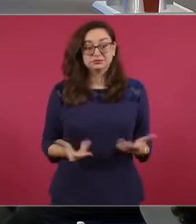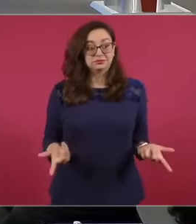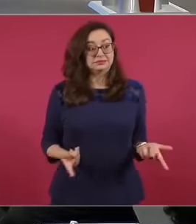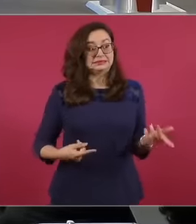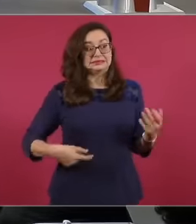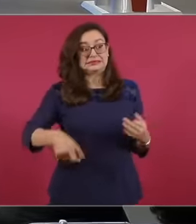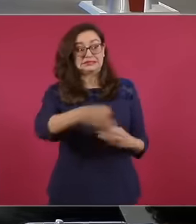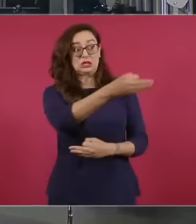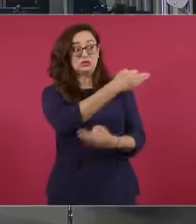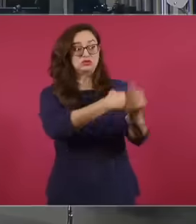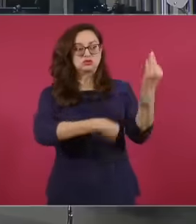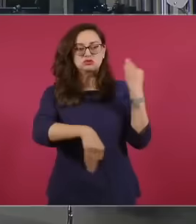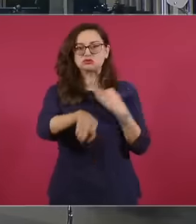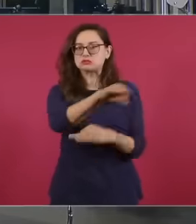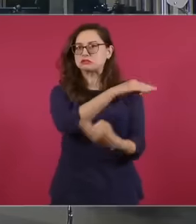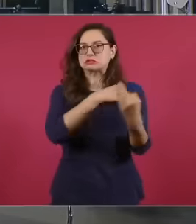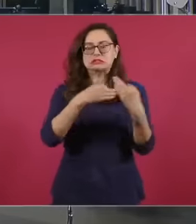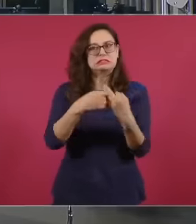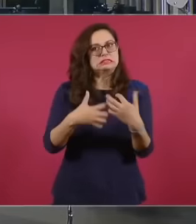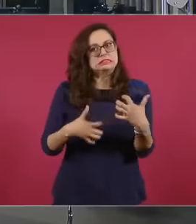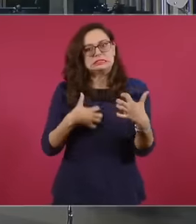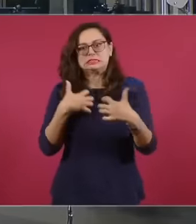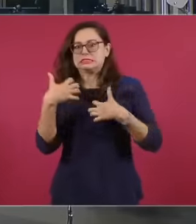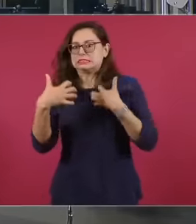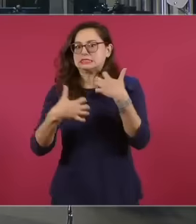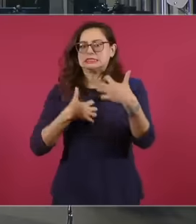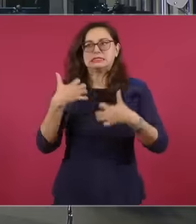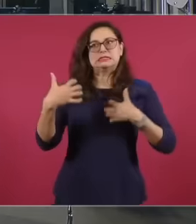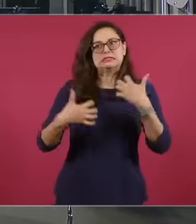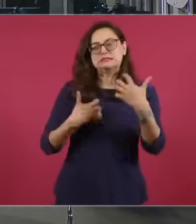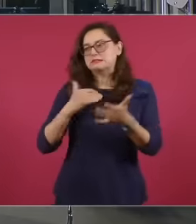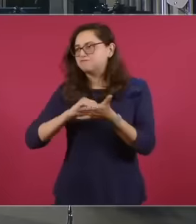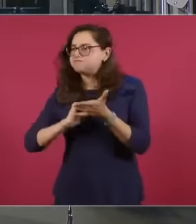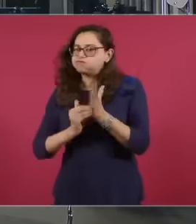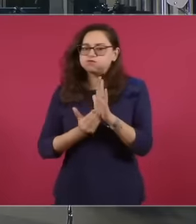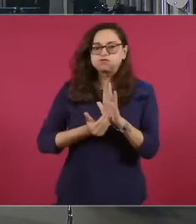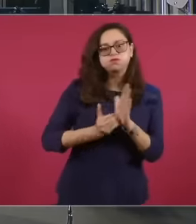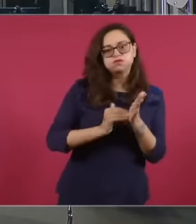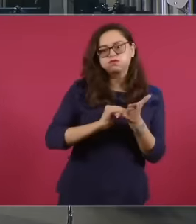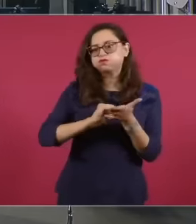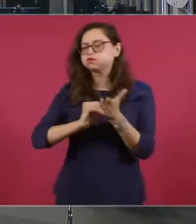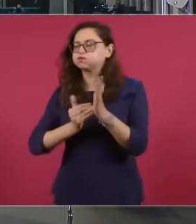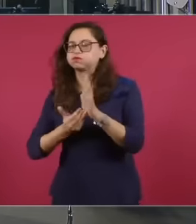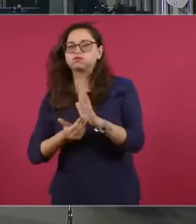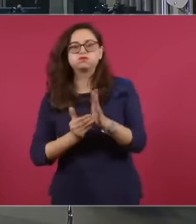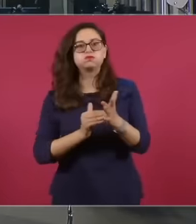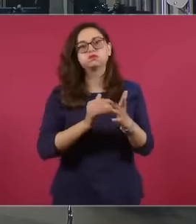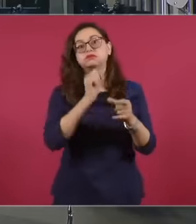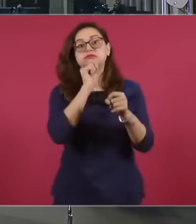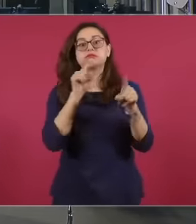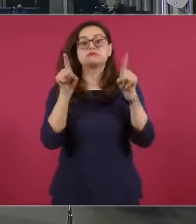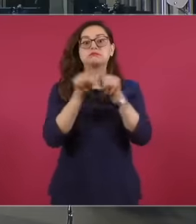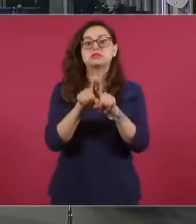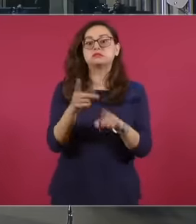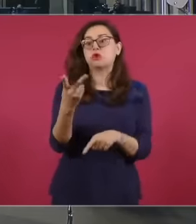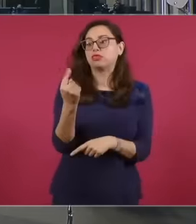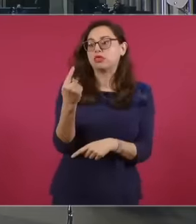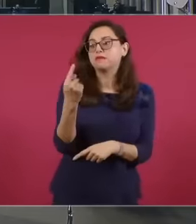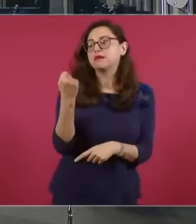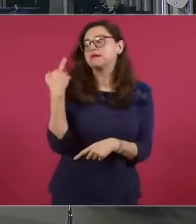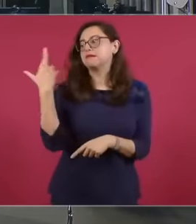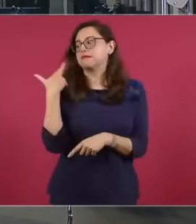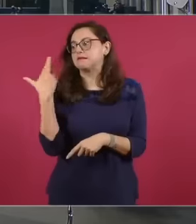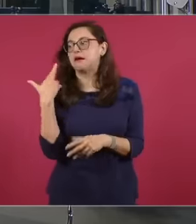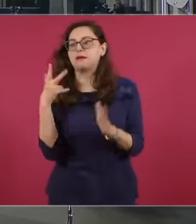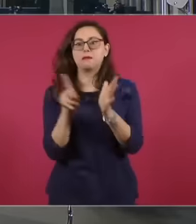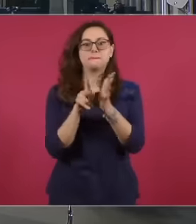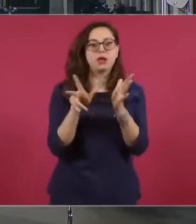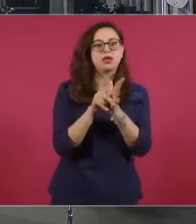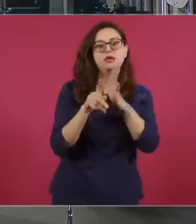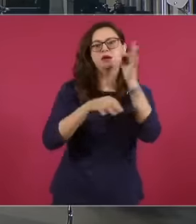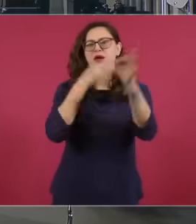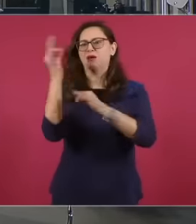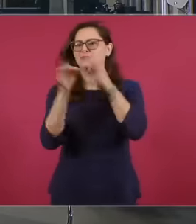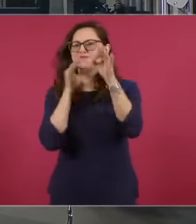this in the media,